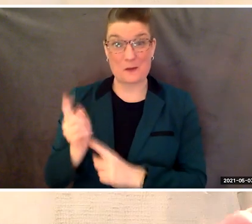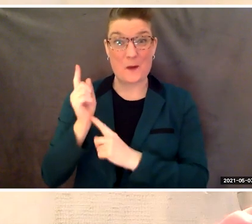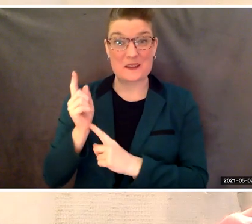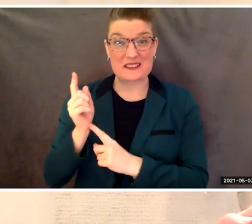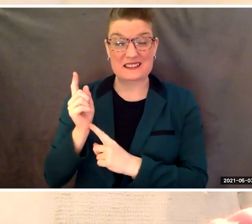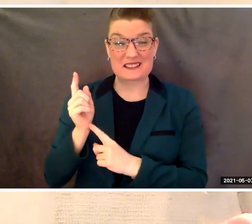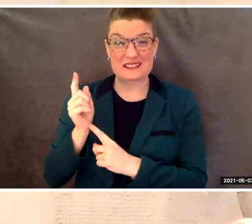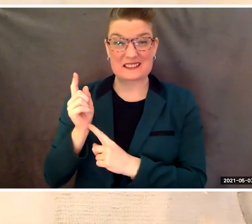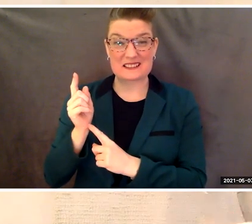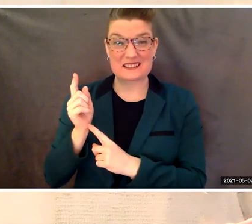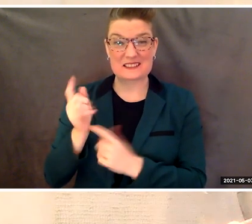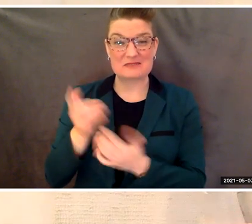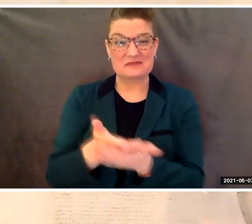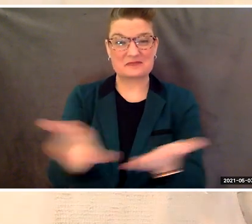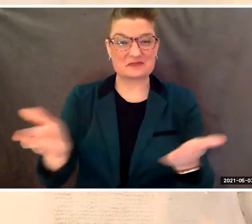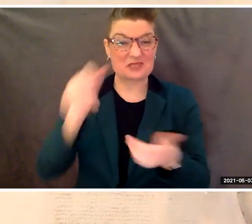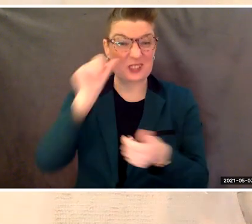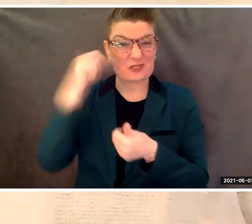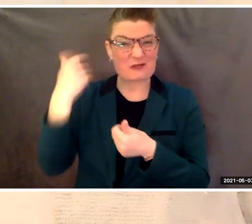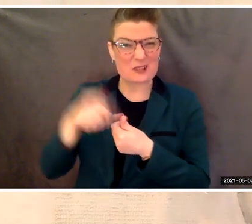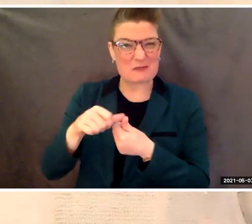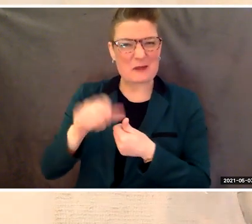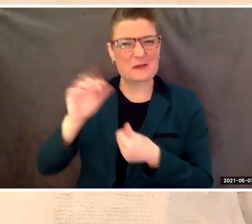remember that dreaming child